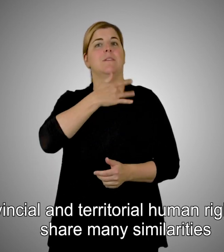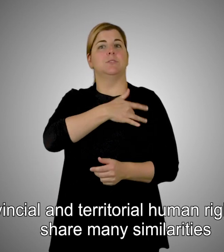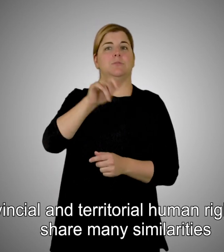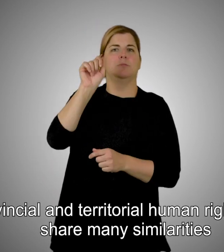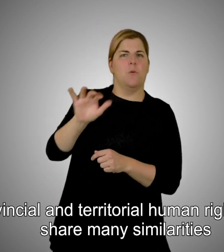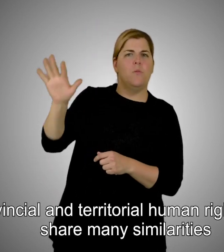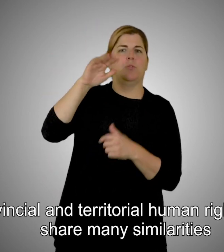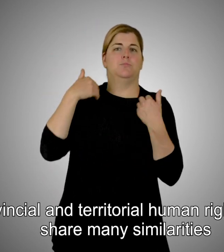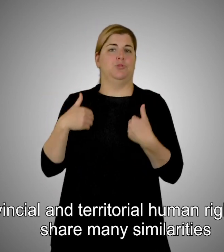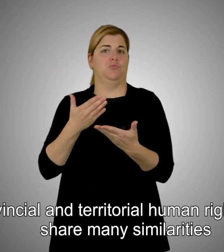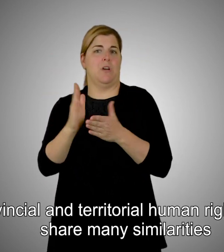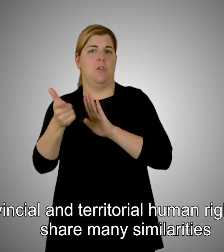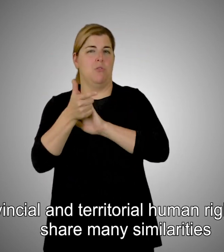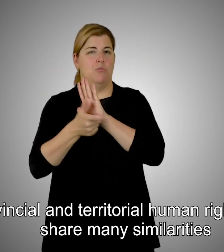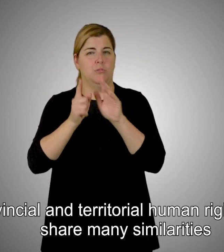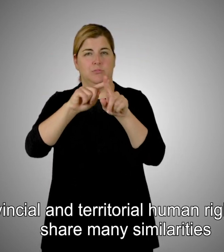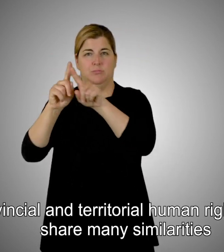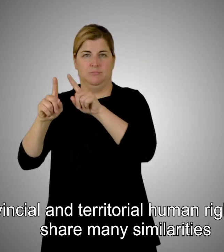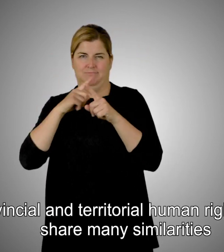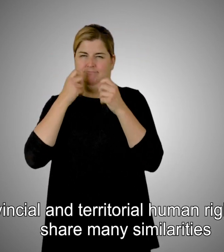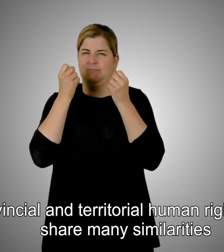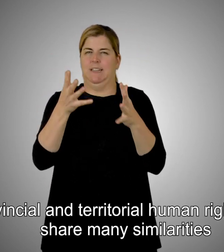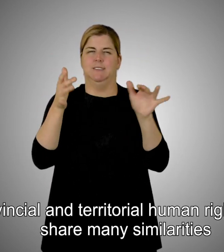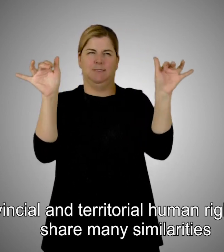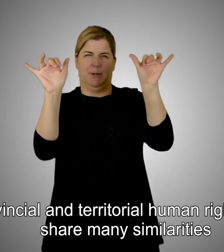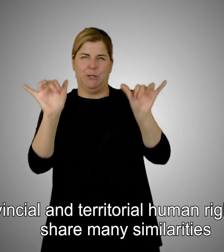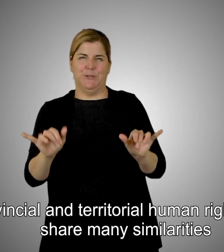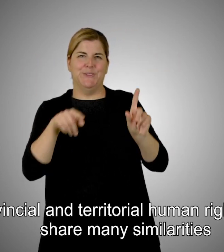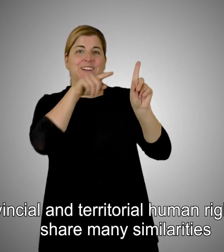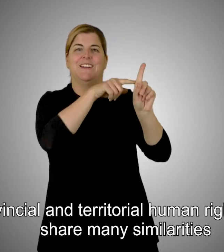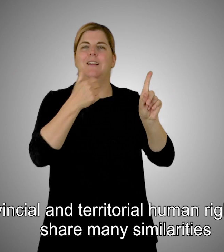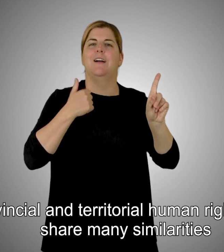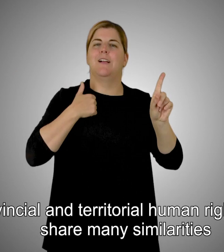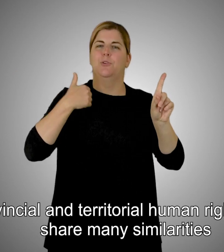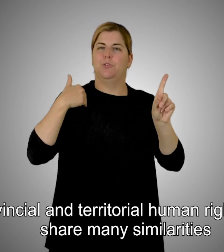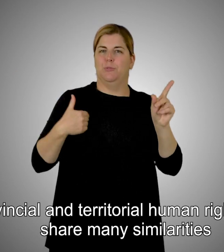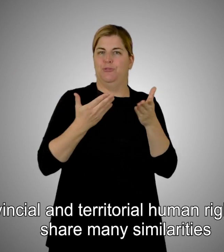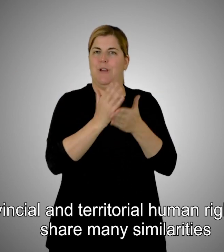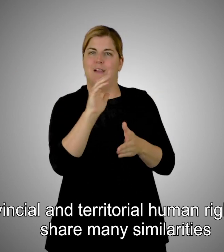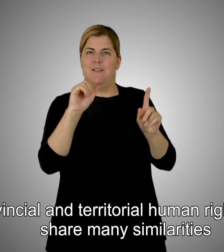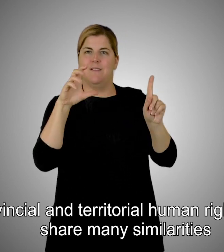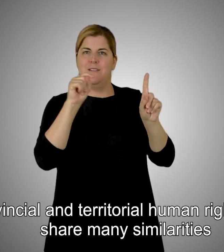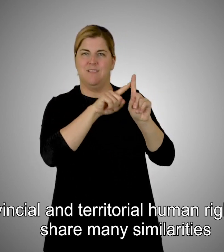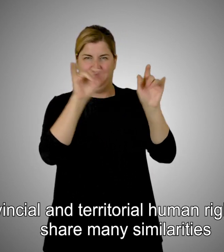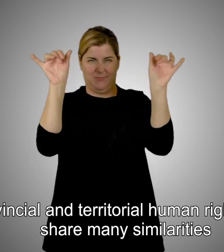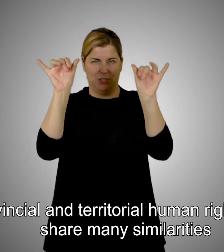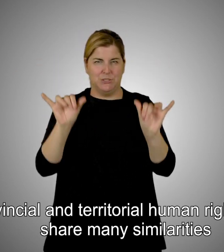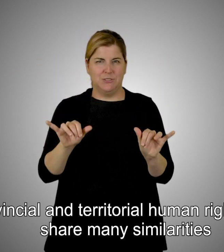Provincial and territorial human rights laws share many similarities